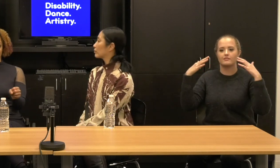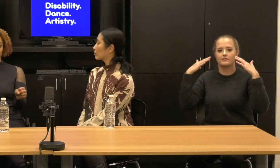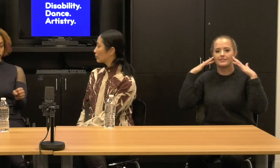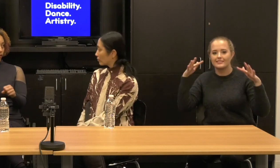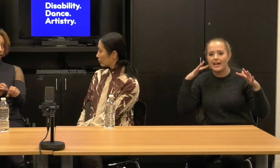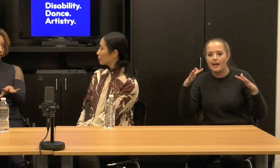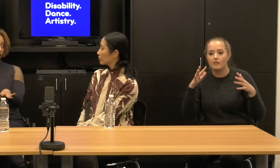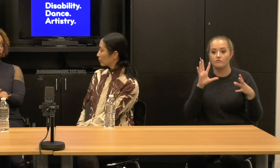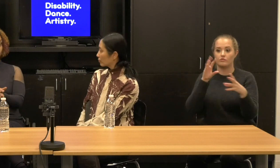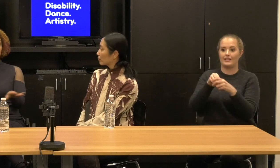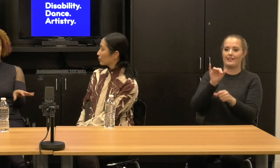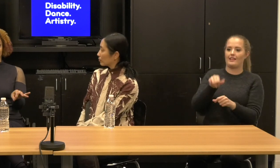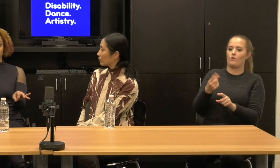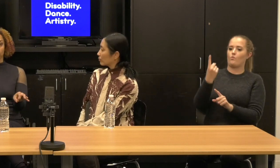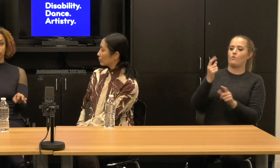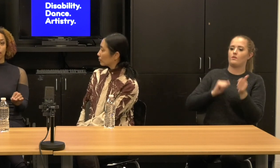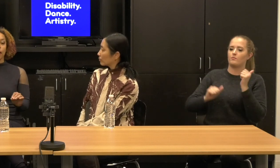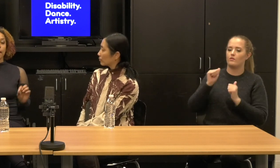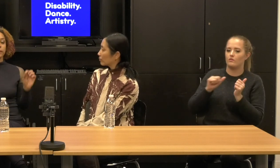dance in sound in a number of ways.